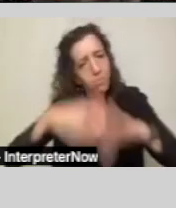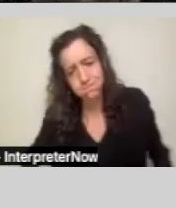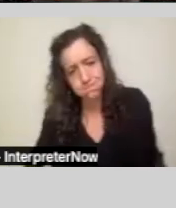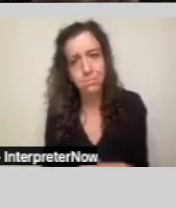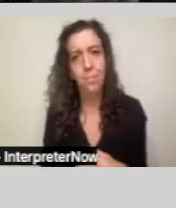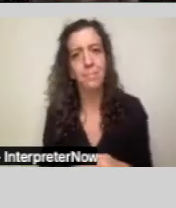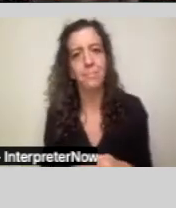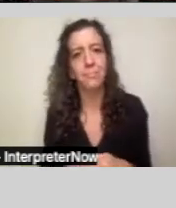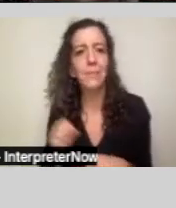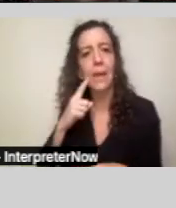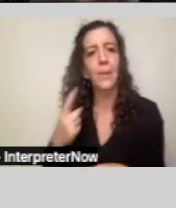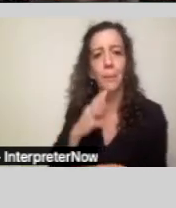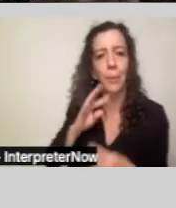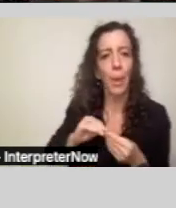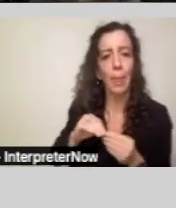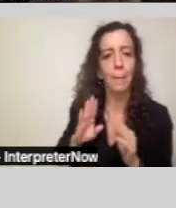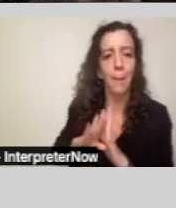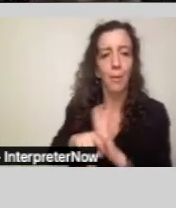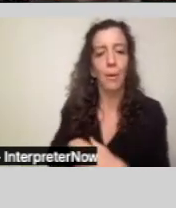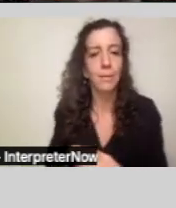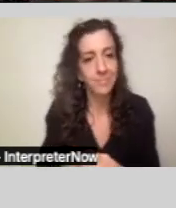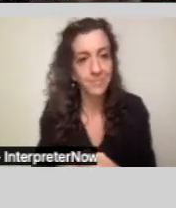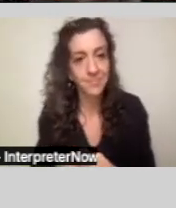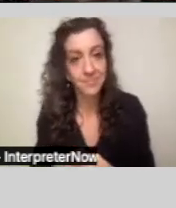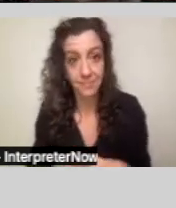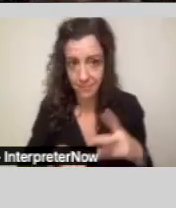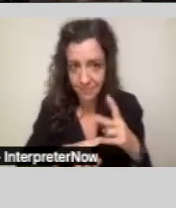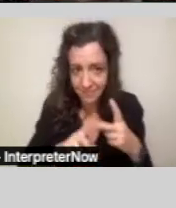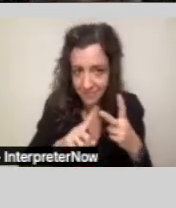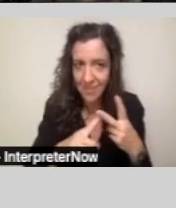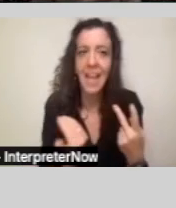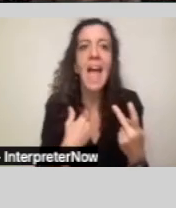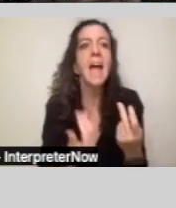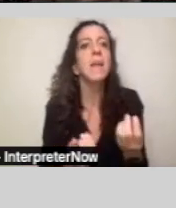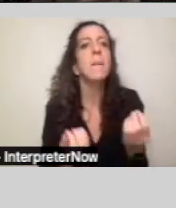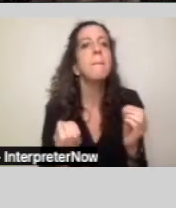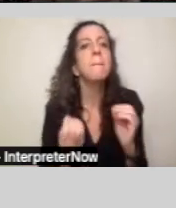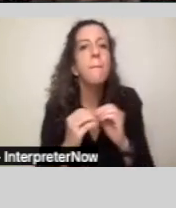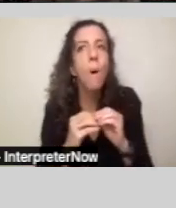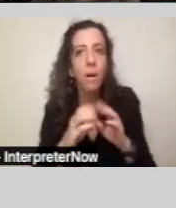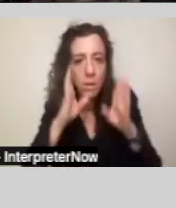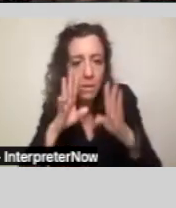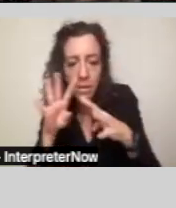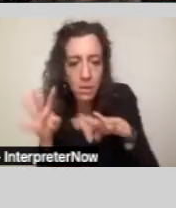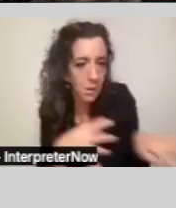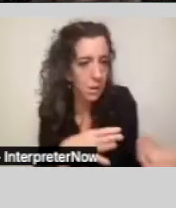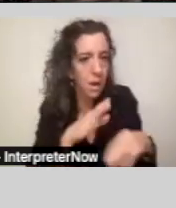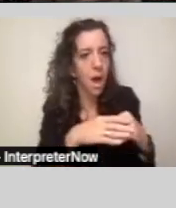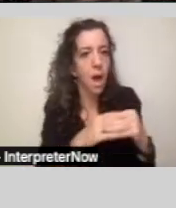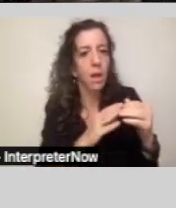Second, there was a greater public spotlight on the overcrowding, the dehumanizing practices,